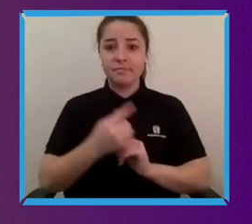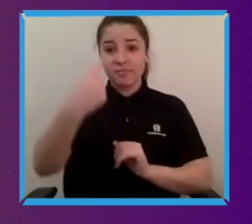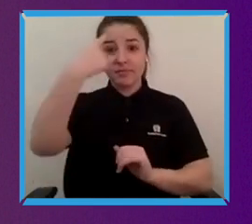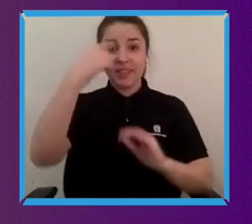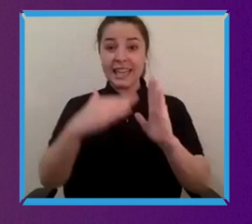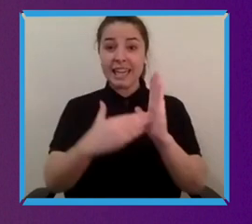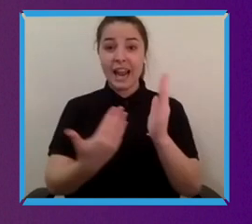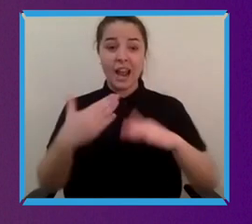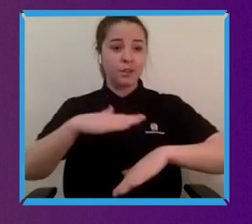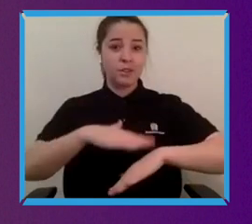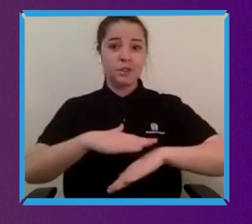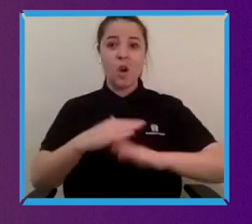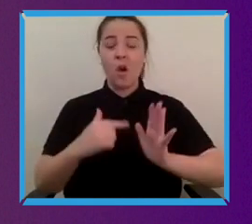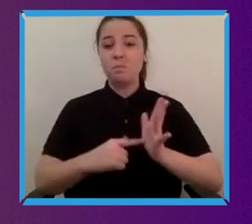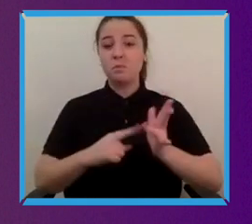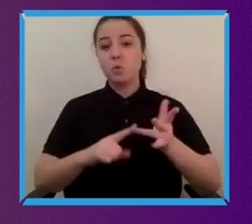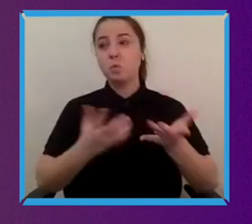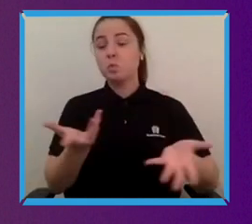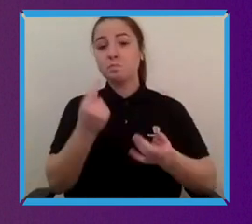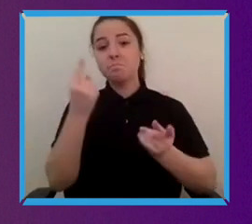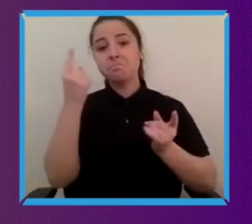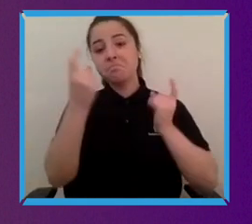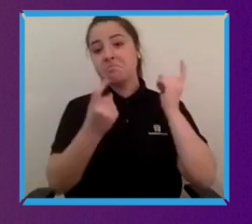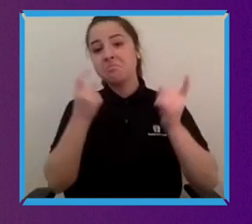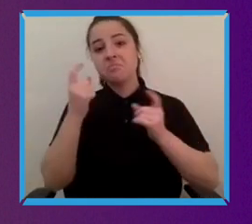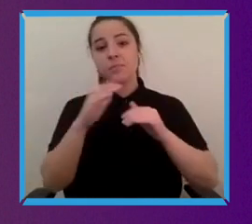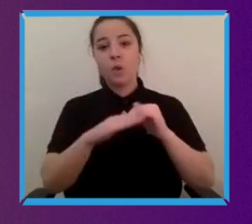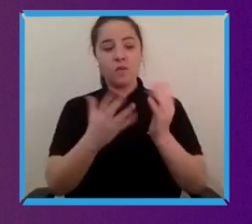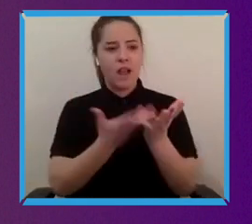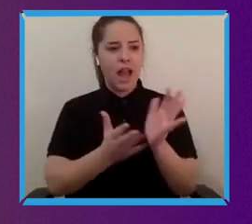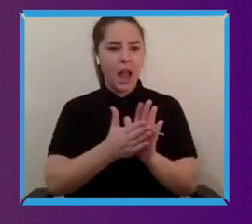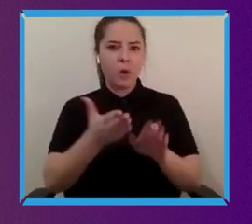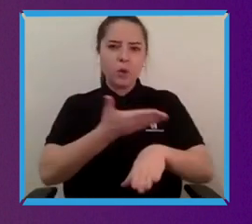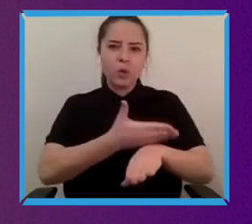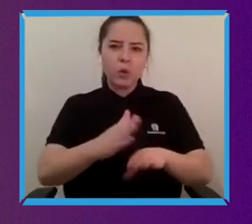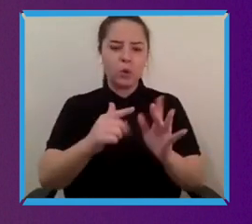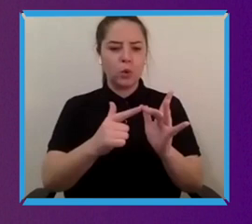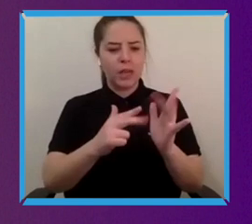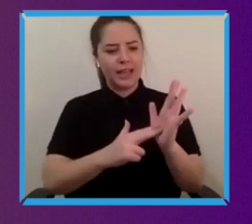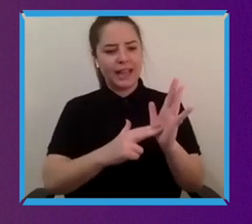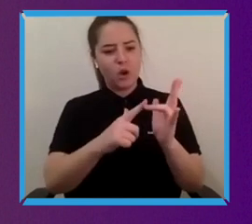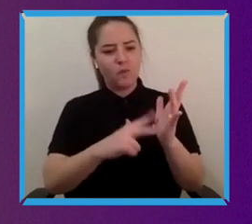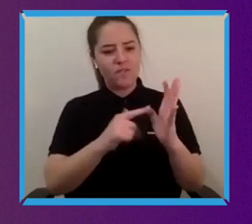uh some time to to really consider the role that innovation that disability's played in innovation over the years.